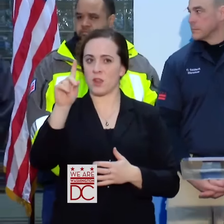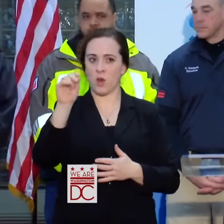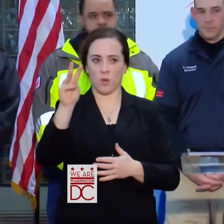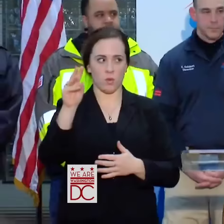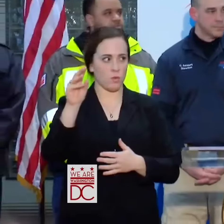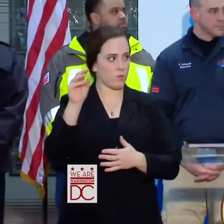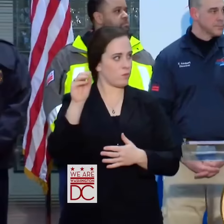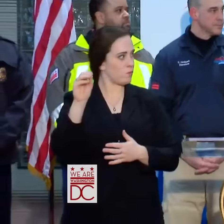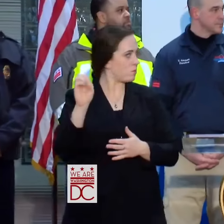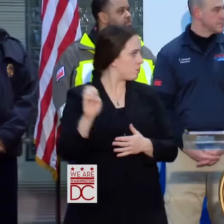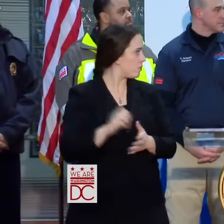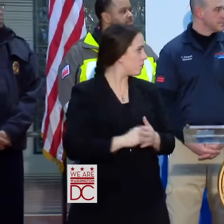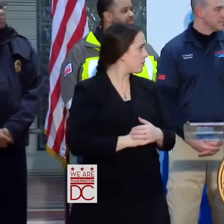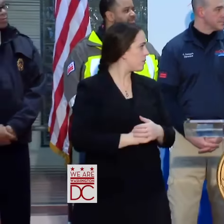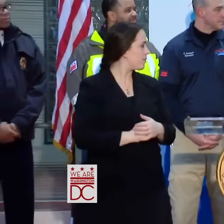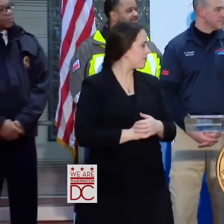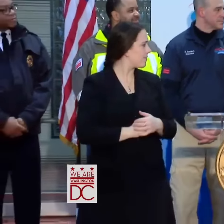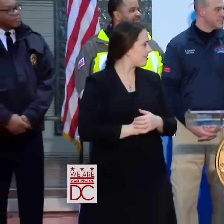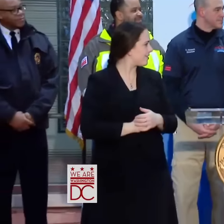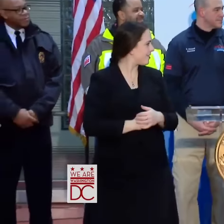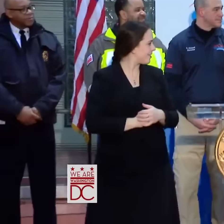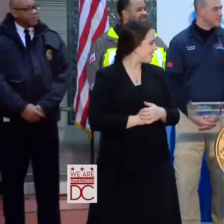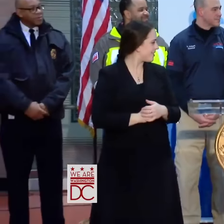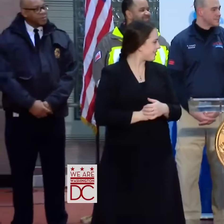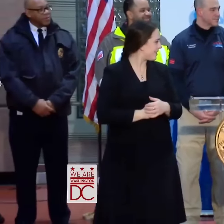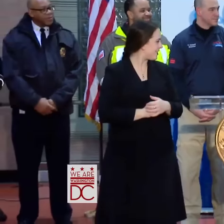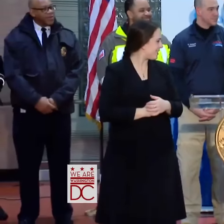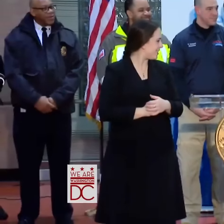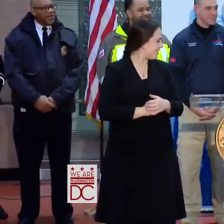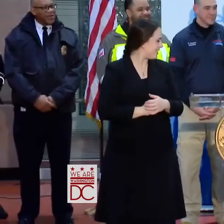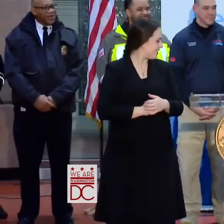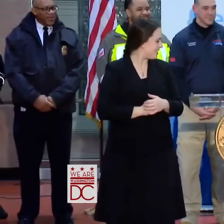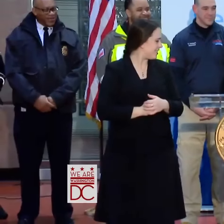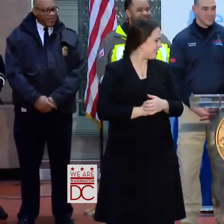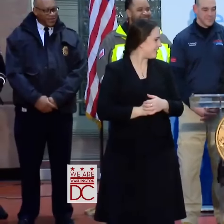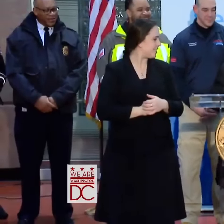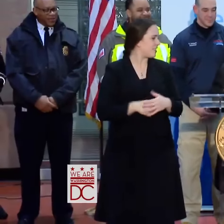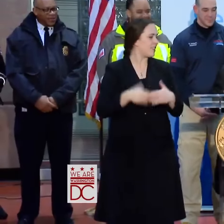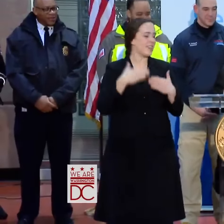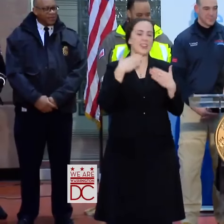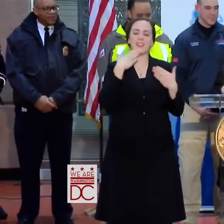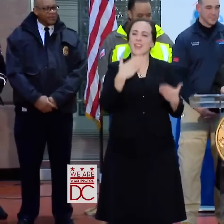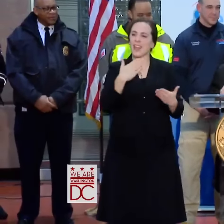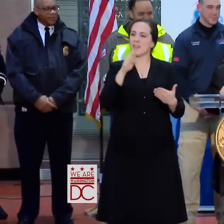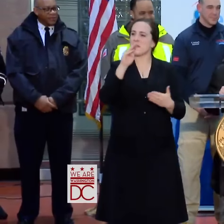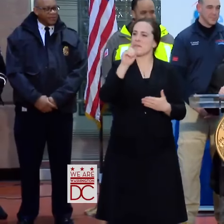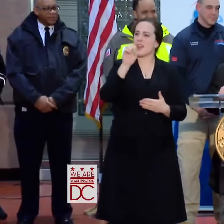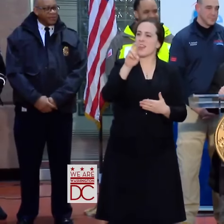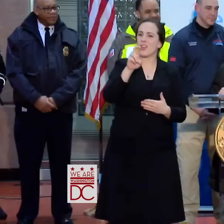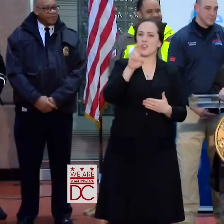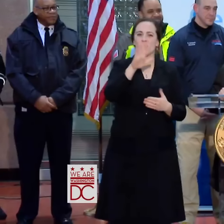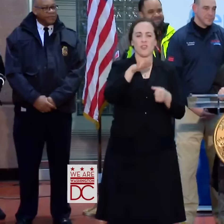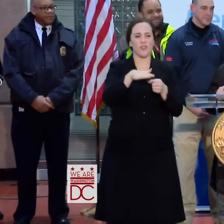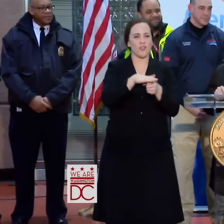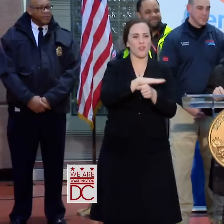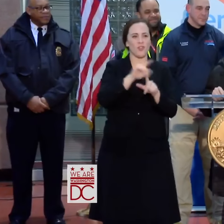THERE SHE IS. THANK YOU, MS. MAYOR, AND THANK YOU TO YOUR ENTIRE TEAM.